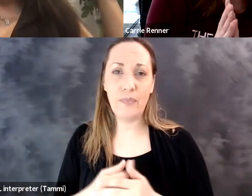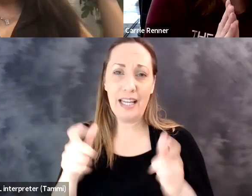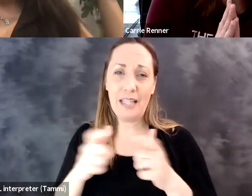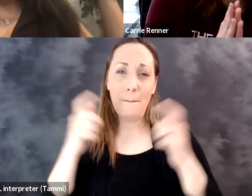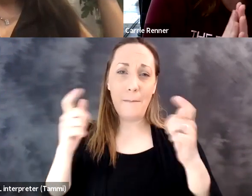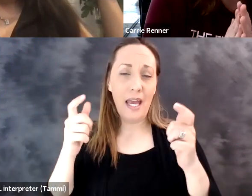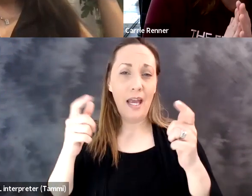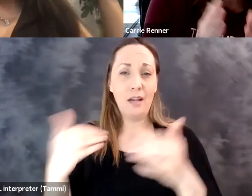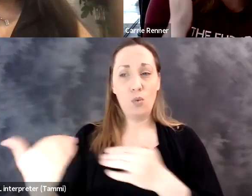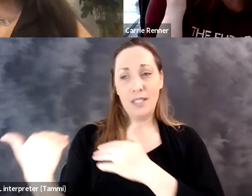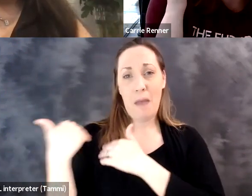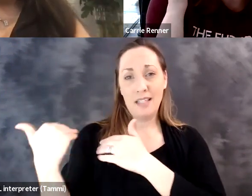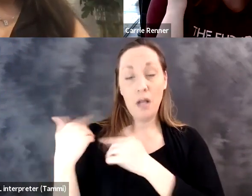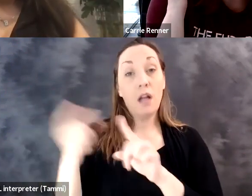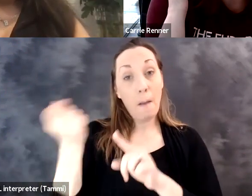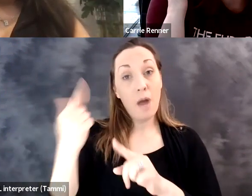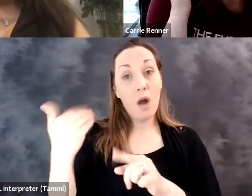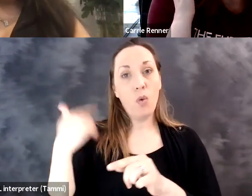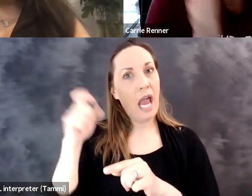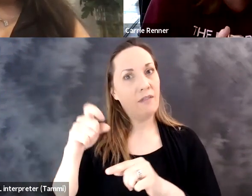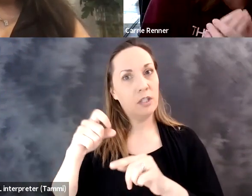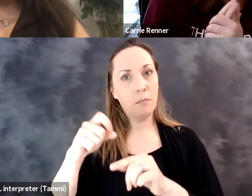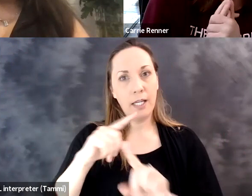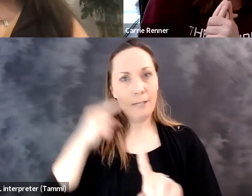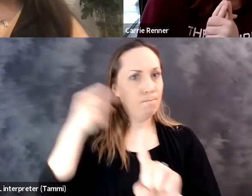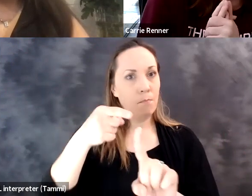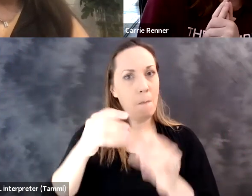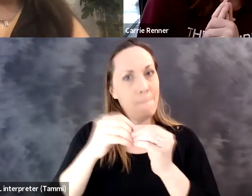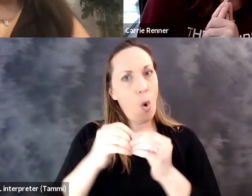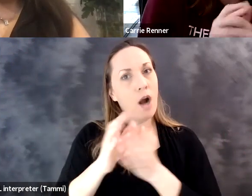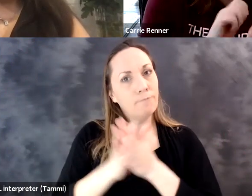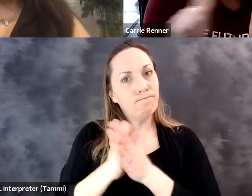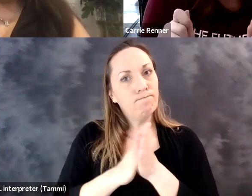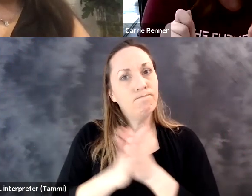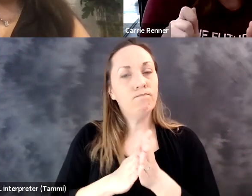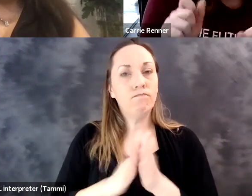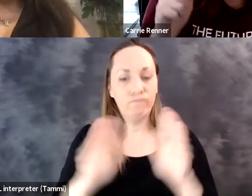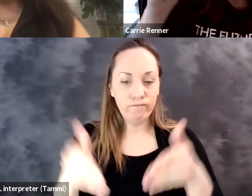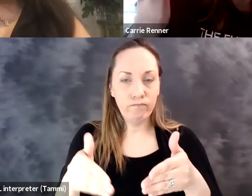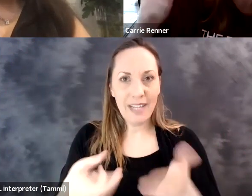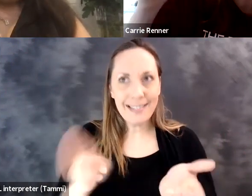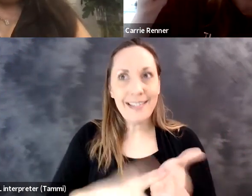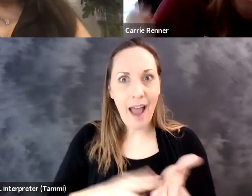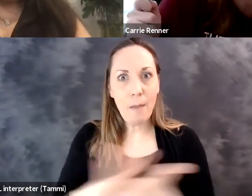So I think it goes both ways as well and it's a big, big responsibility that we